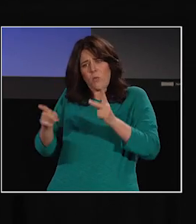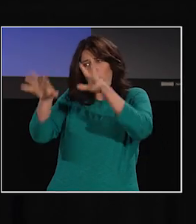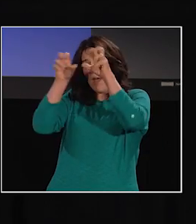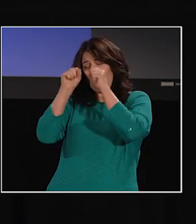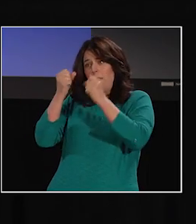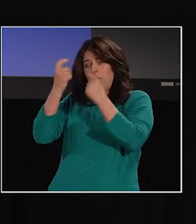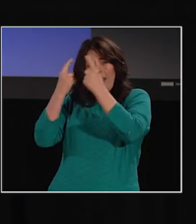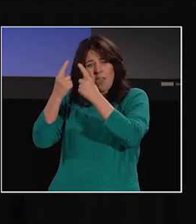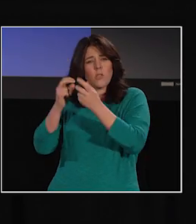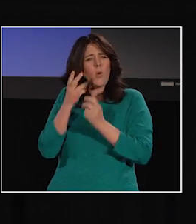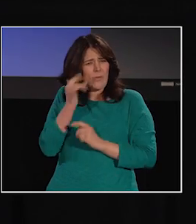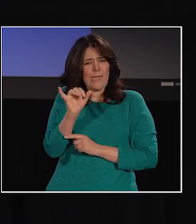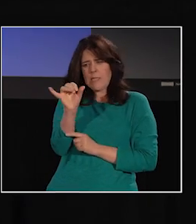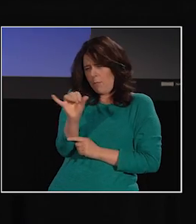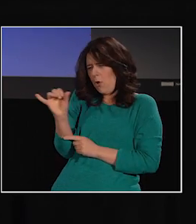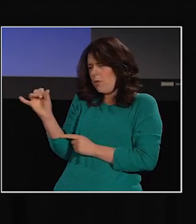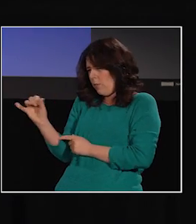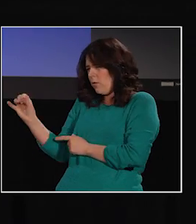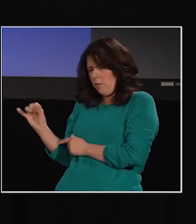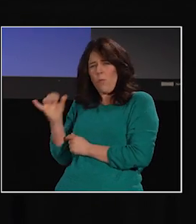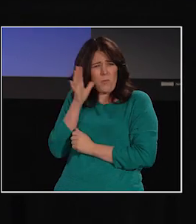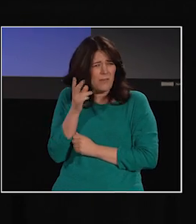and so there are similarities across different signed languages.